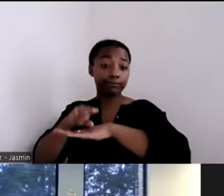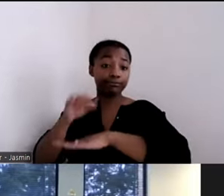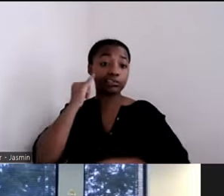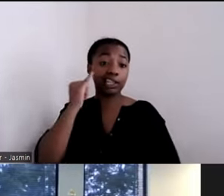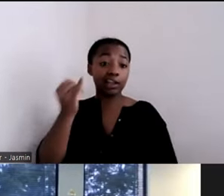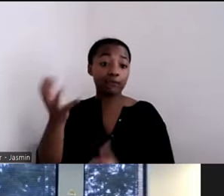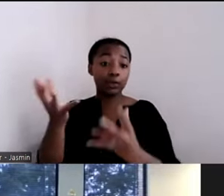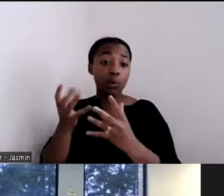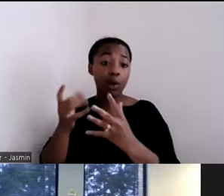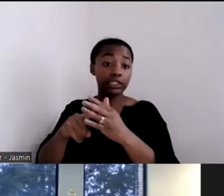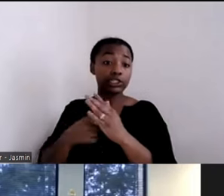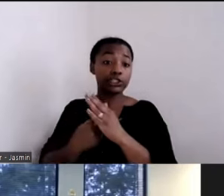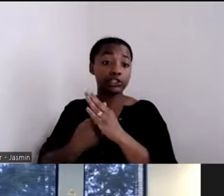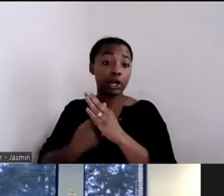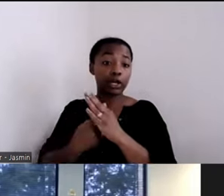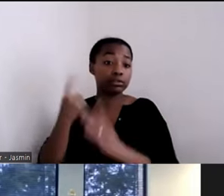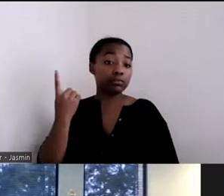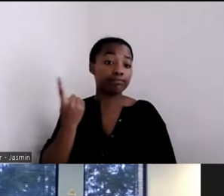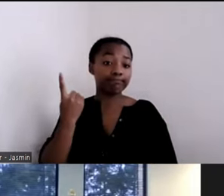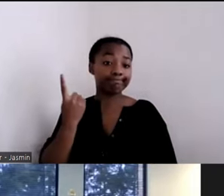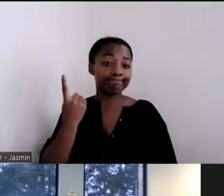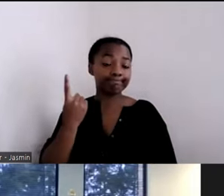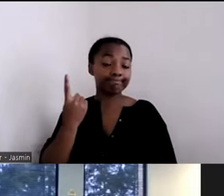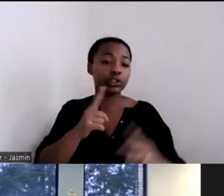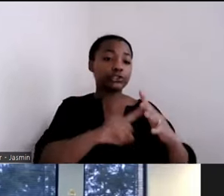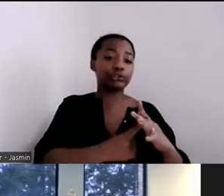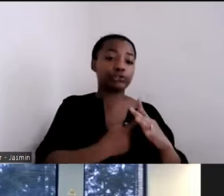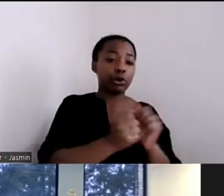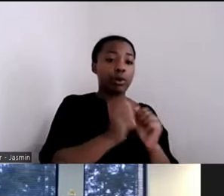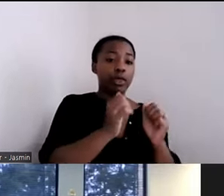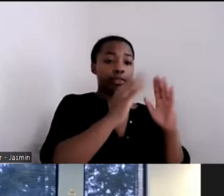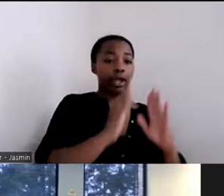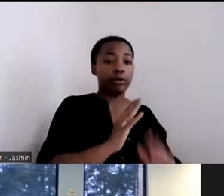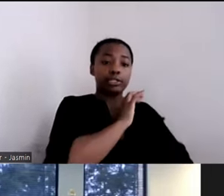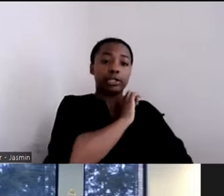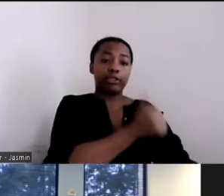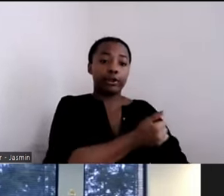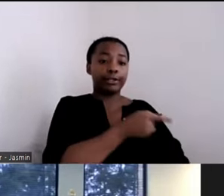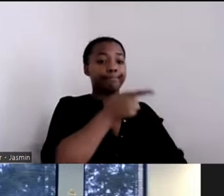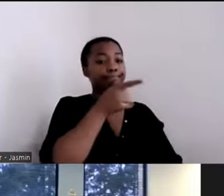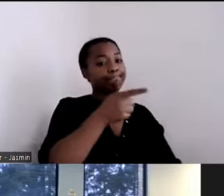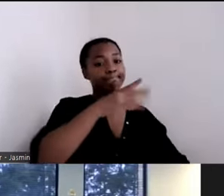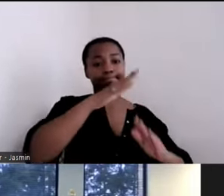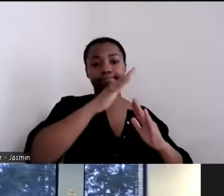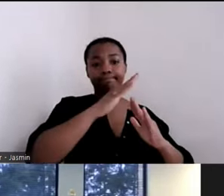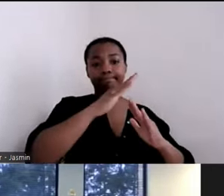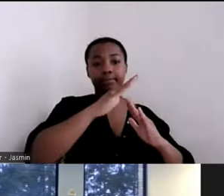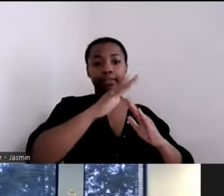authorities. They are often the largest landlords in your communities. And to